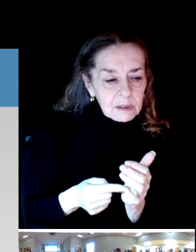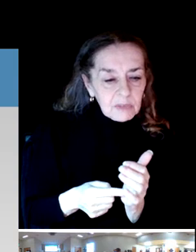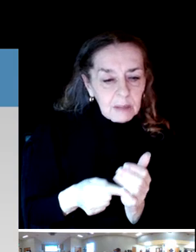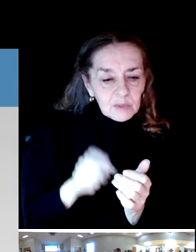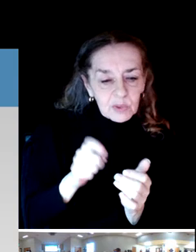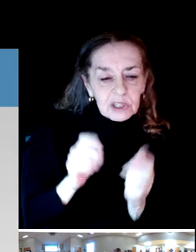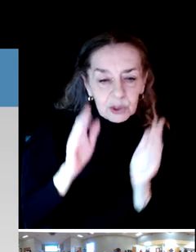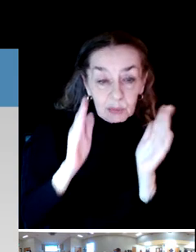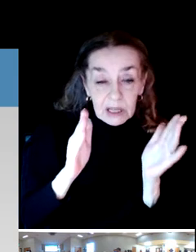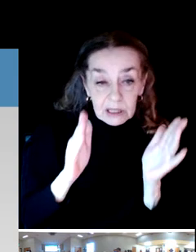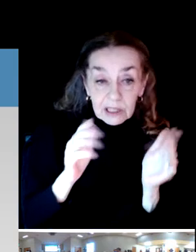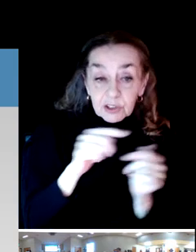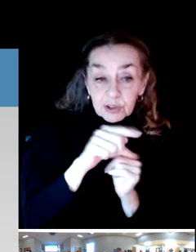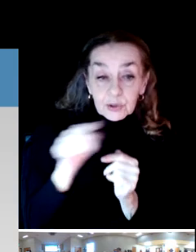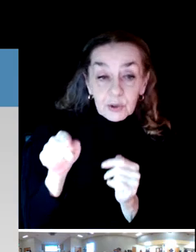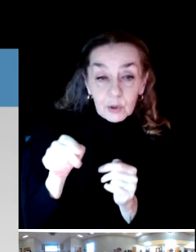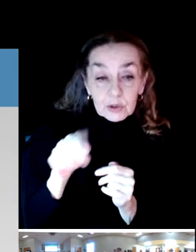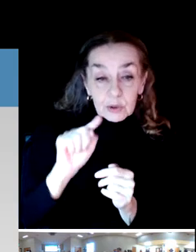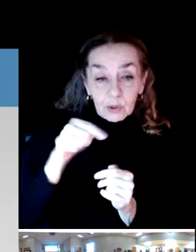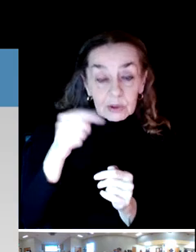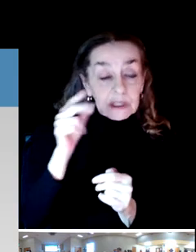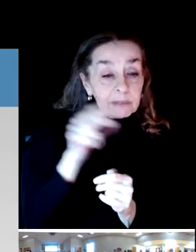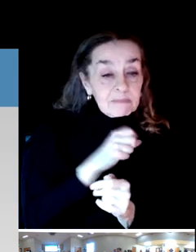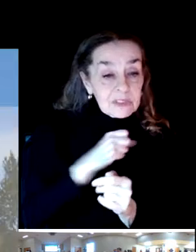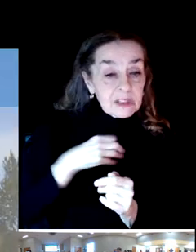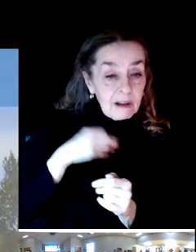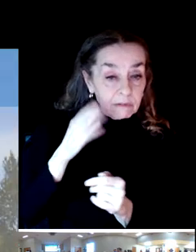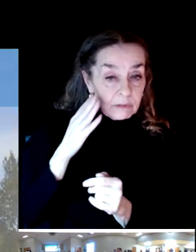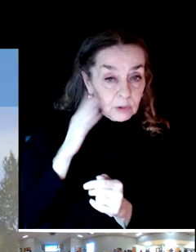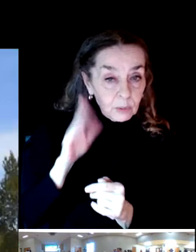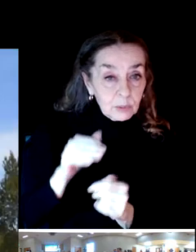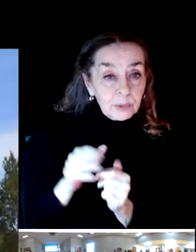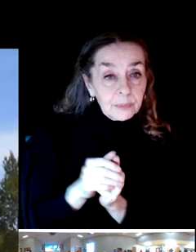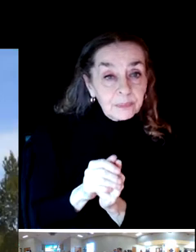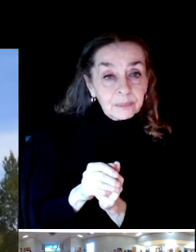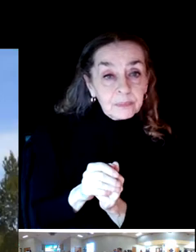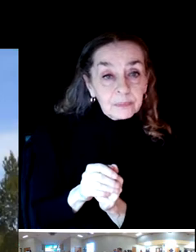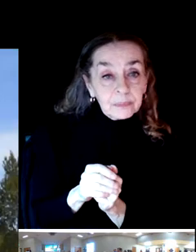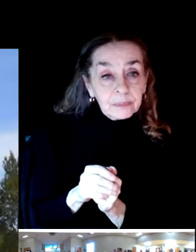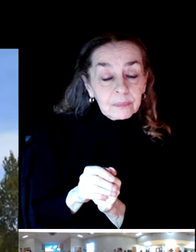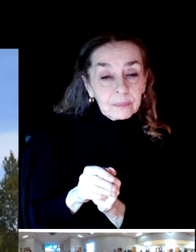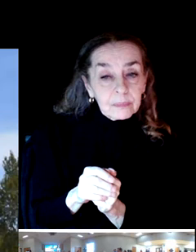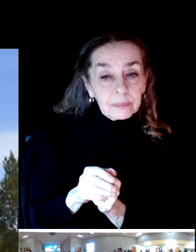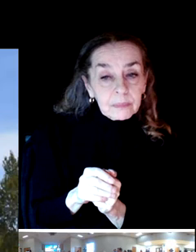need to pay attention to.